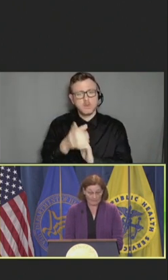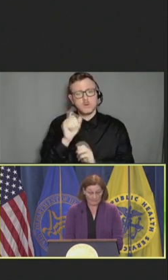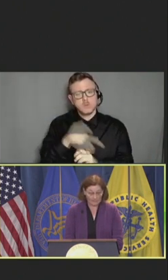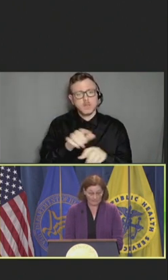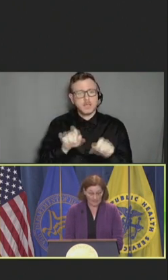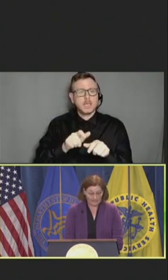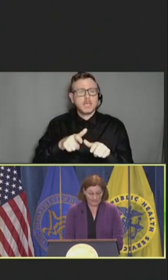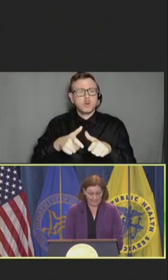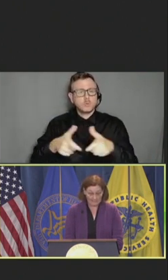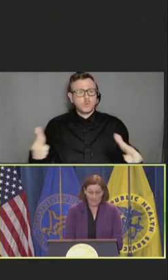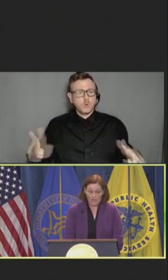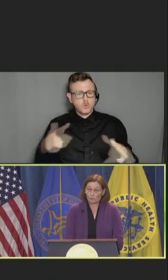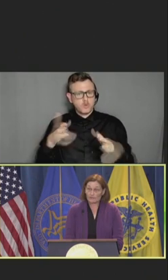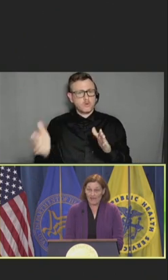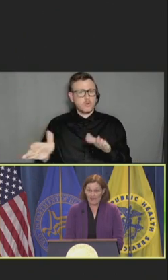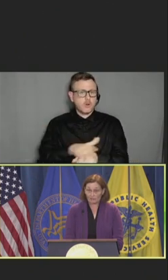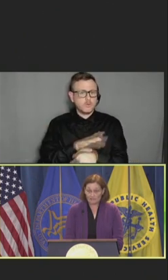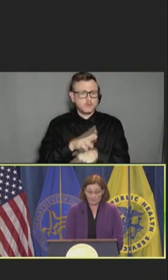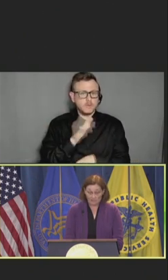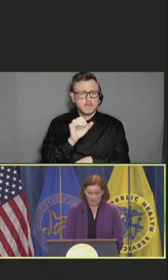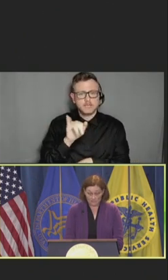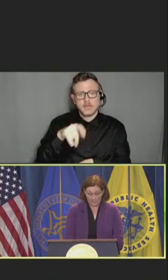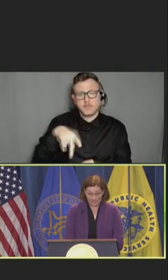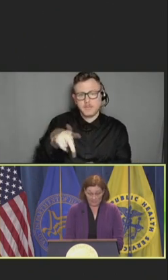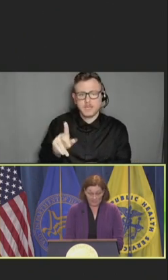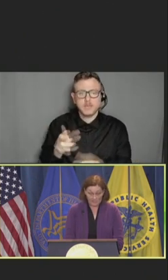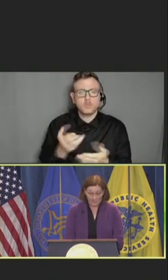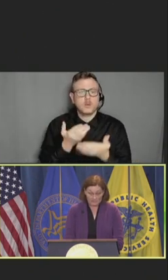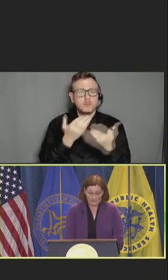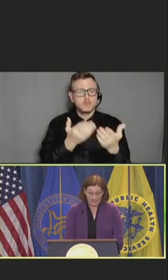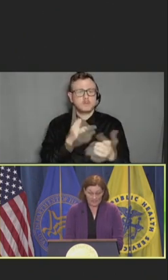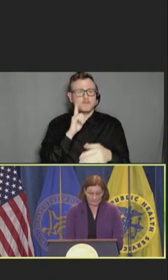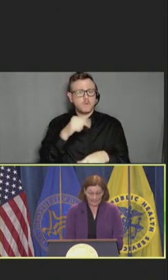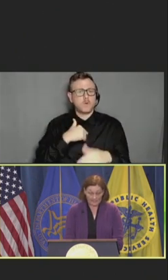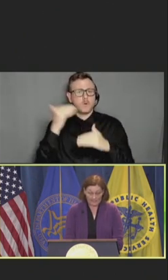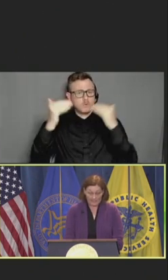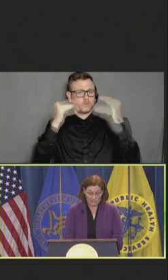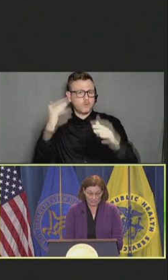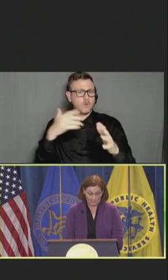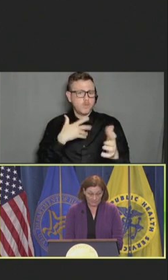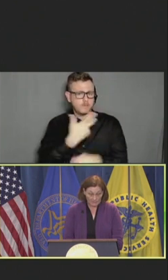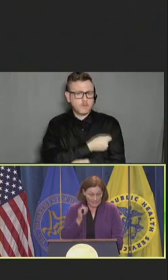adult vaccines without cost-sharing under Medicaid and CHIP.